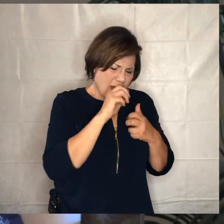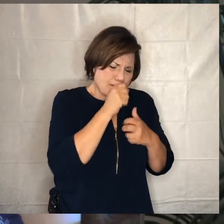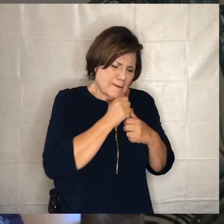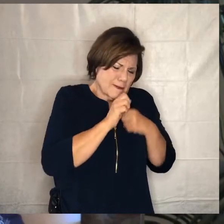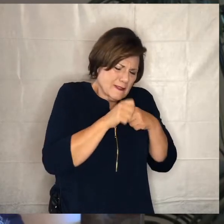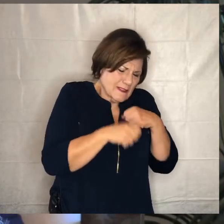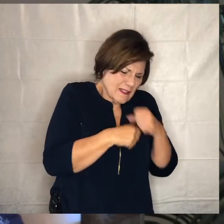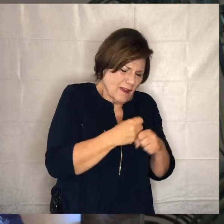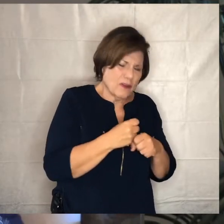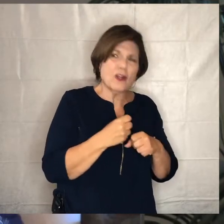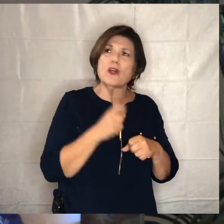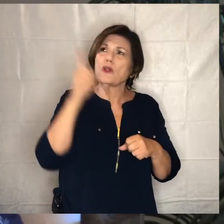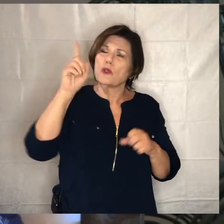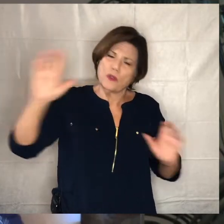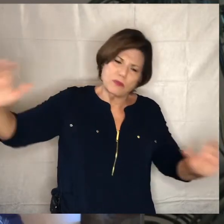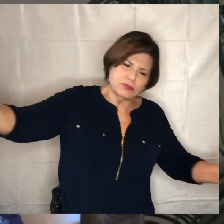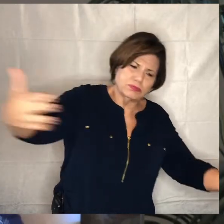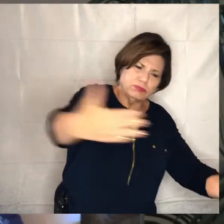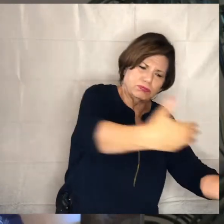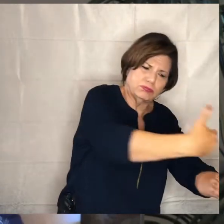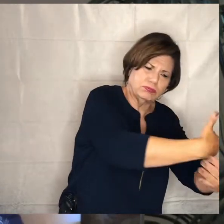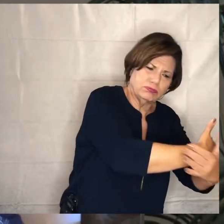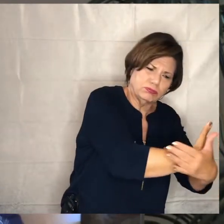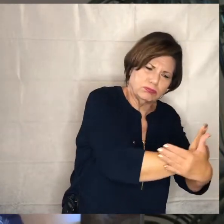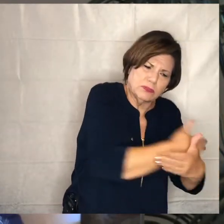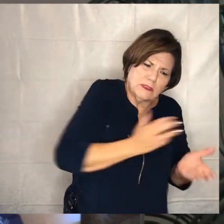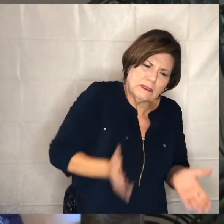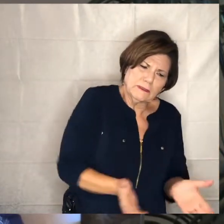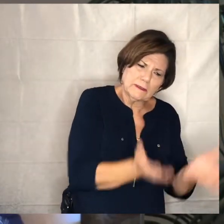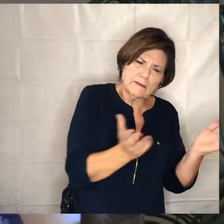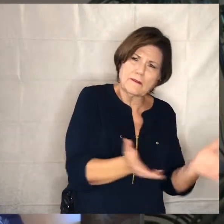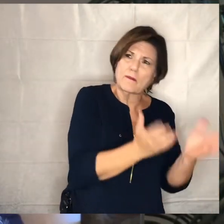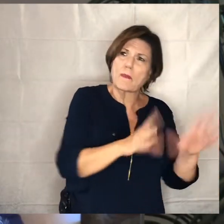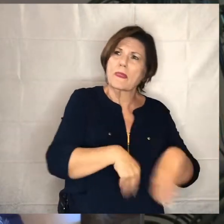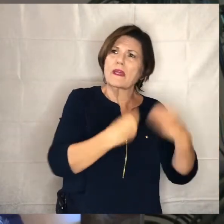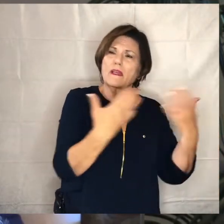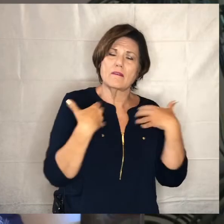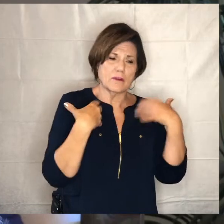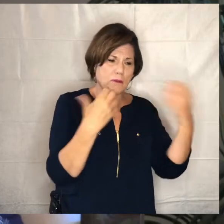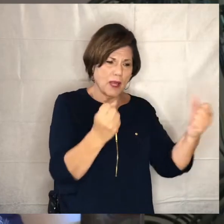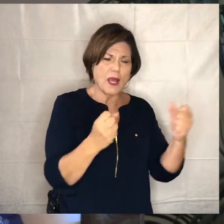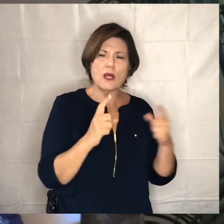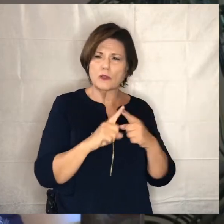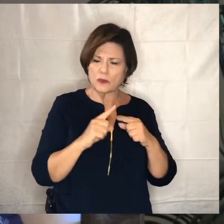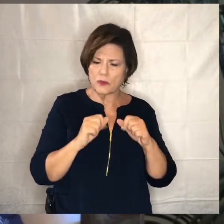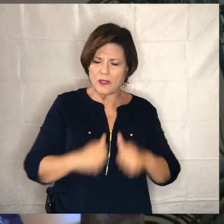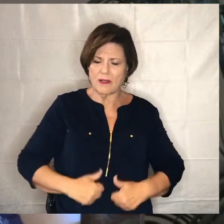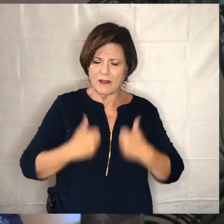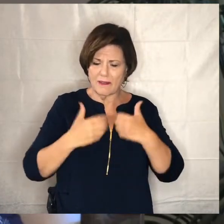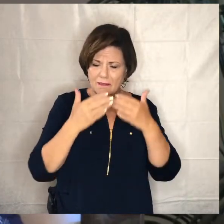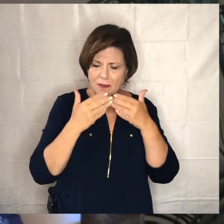up to give them the strength and the courage to move forward